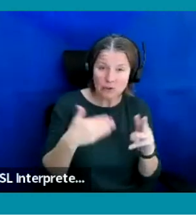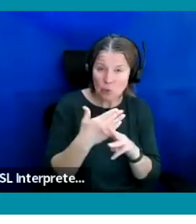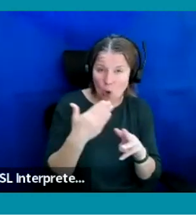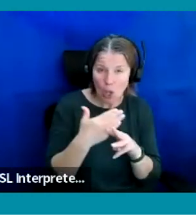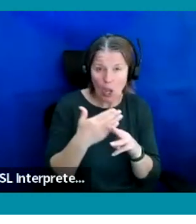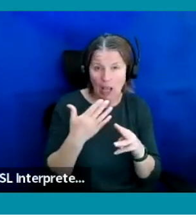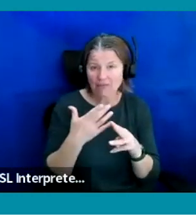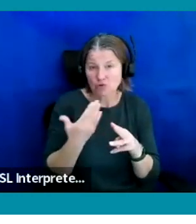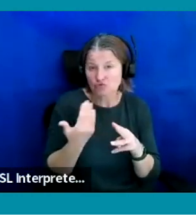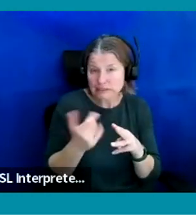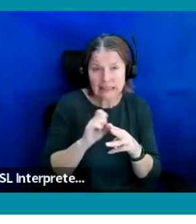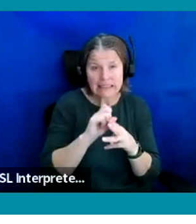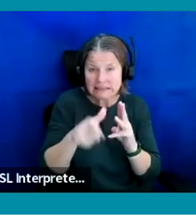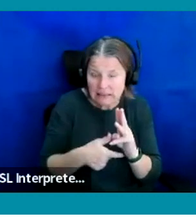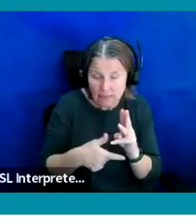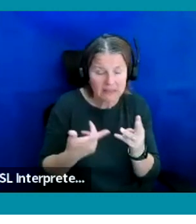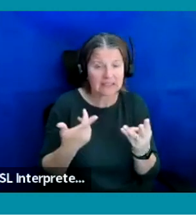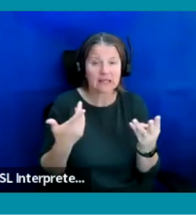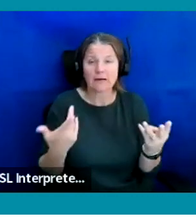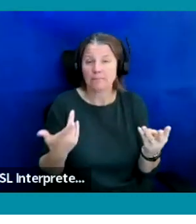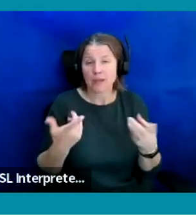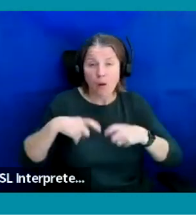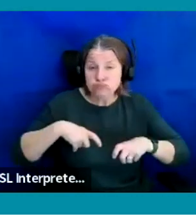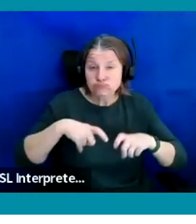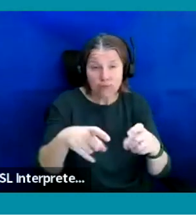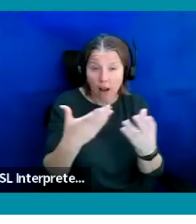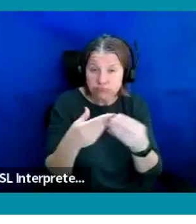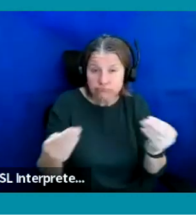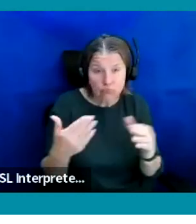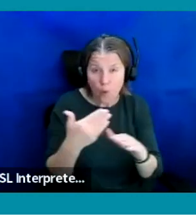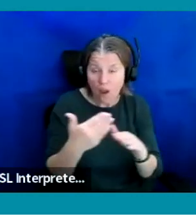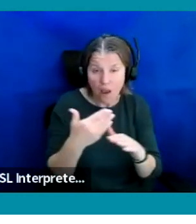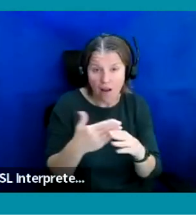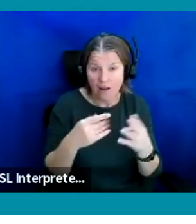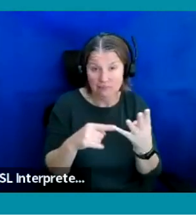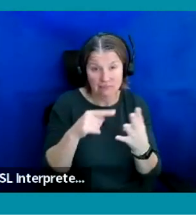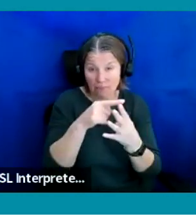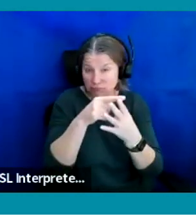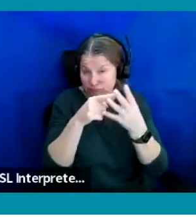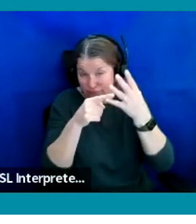or after a prolonged absence from the workplace, they're there to support you even if you're